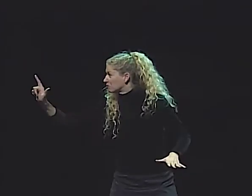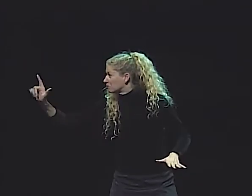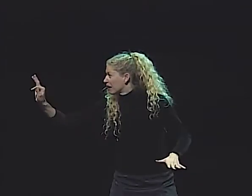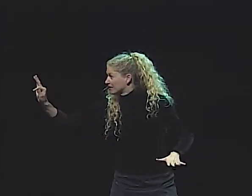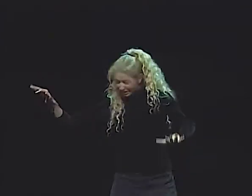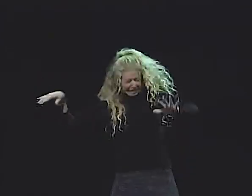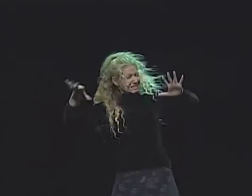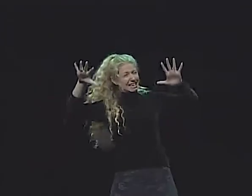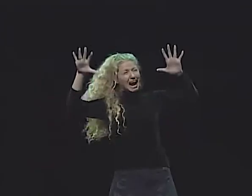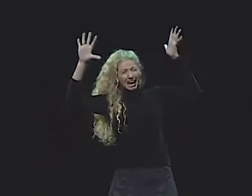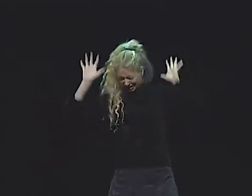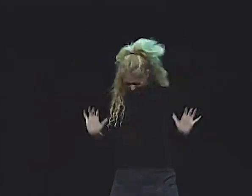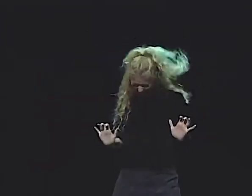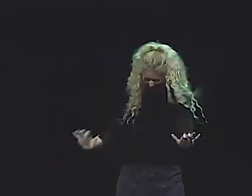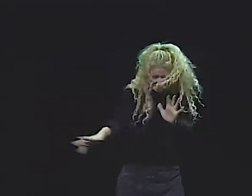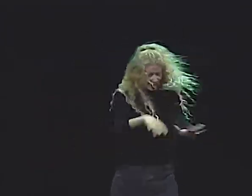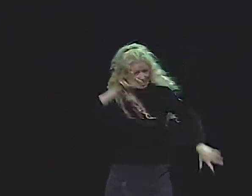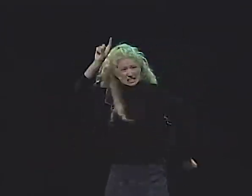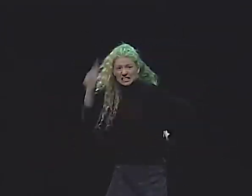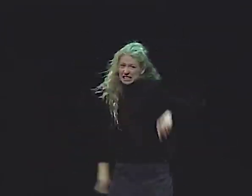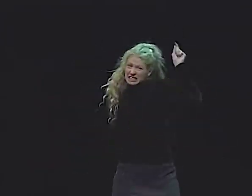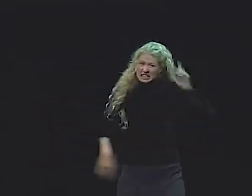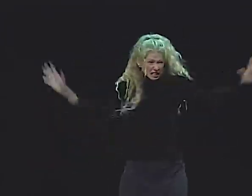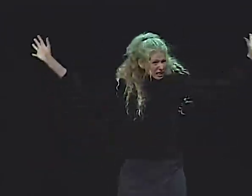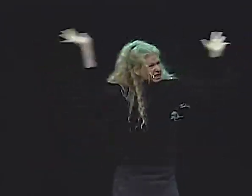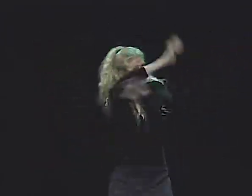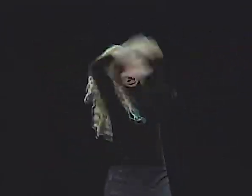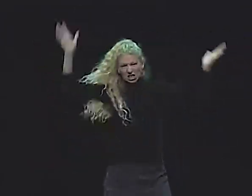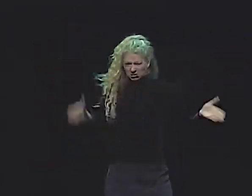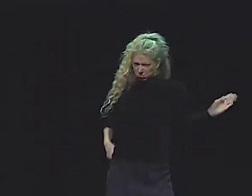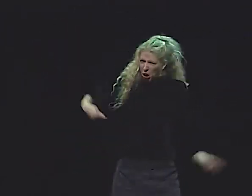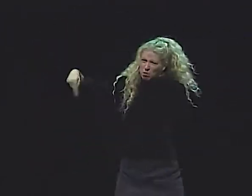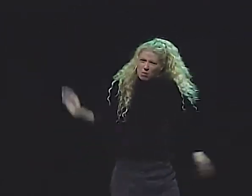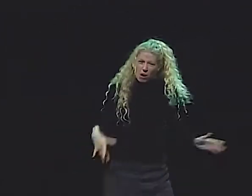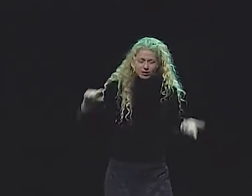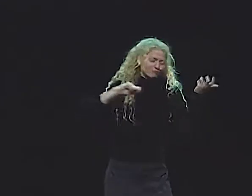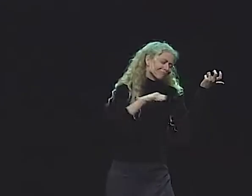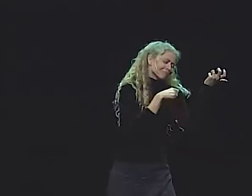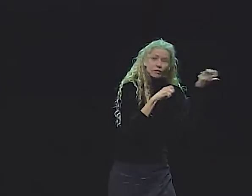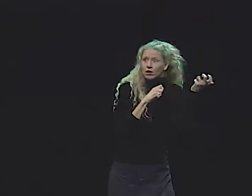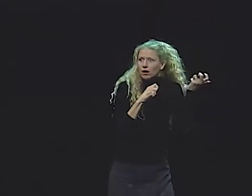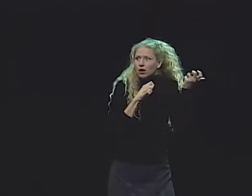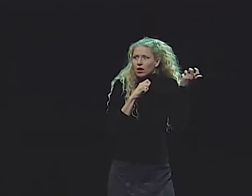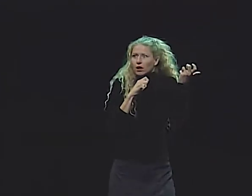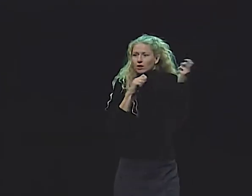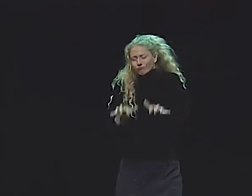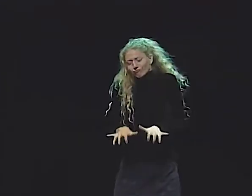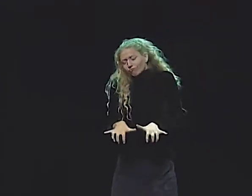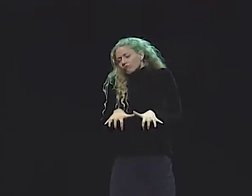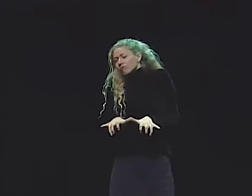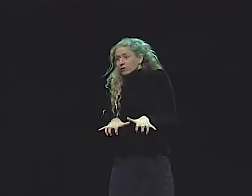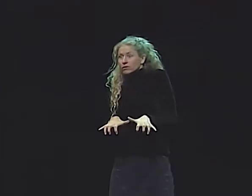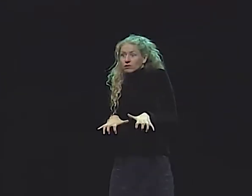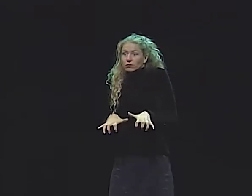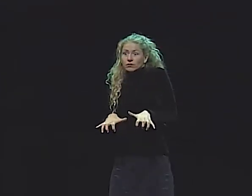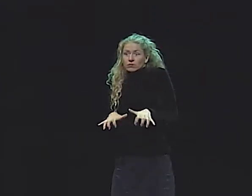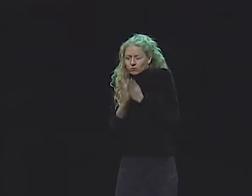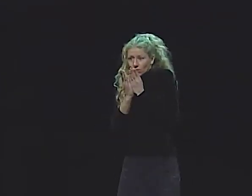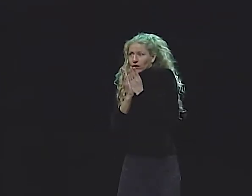WHERE WAS THE 29th? THERE'S NO 29th, AND THEN HE SUDDENLY REALIZED HE HAD TO GO GET HOLD OF THOSE ANGELS AGAIN.